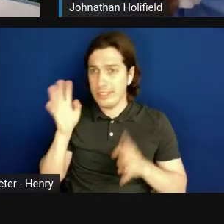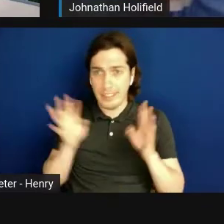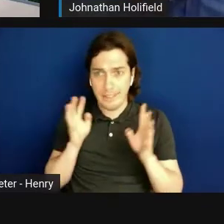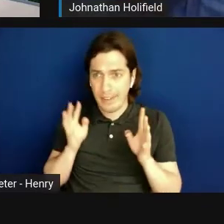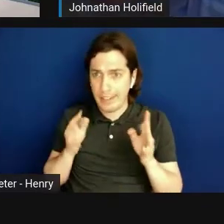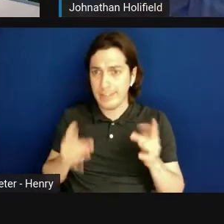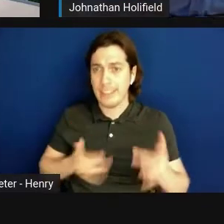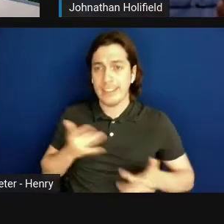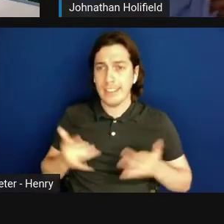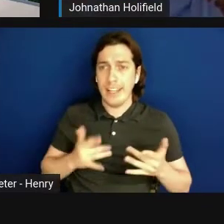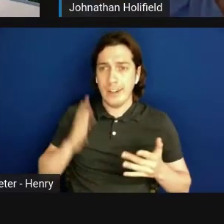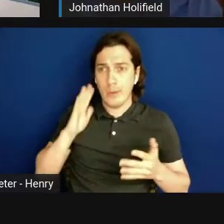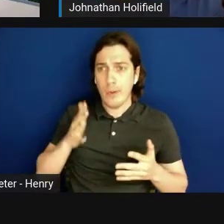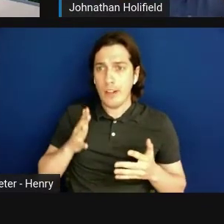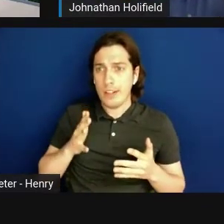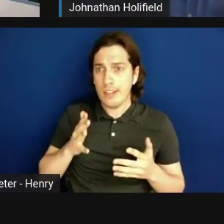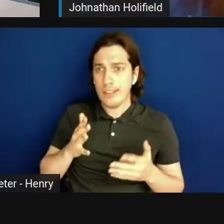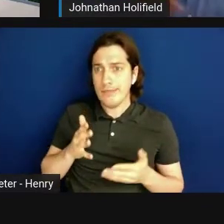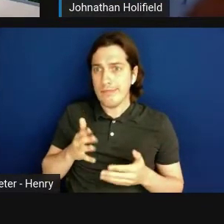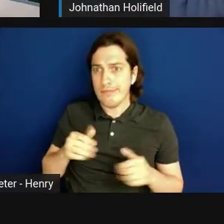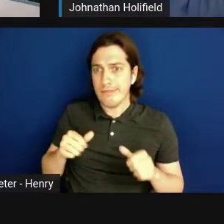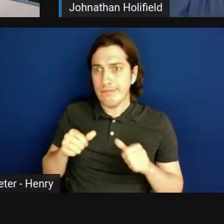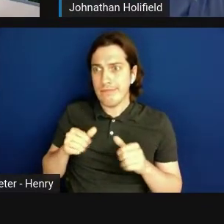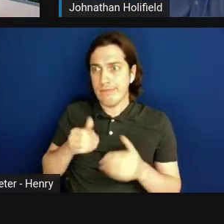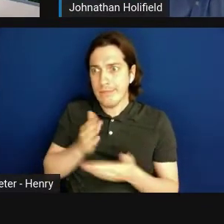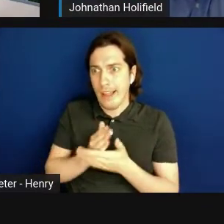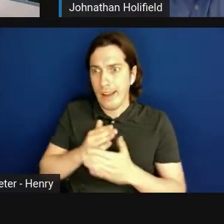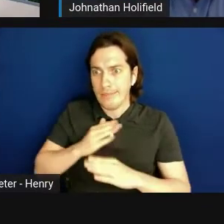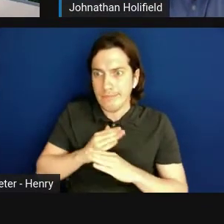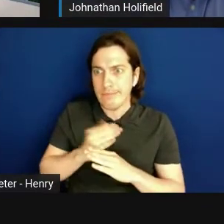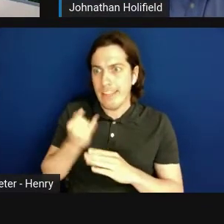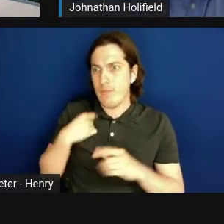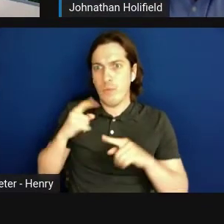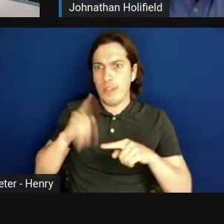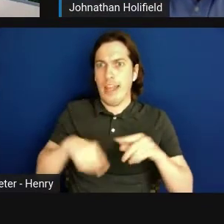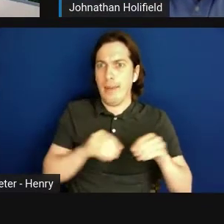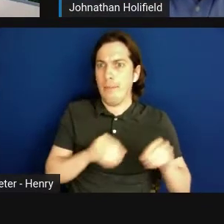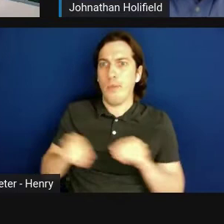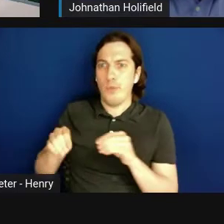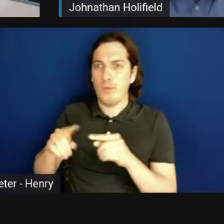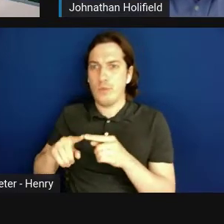will stall if we're not able to move it into new therapy, so I'm really excited about the program